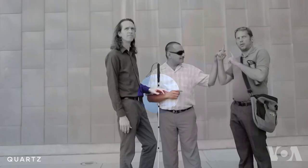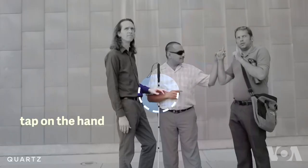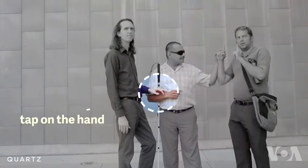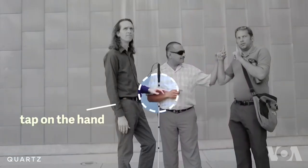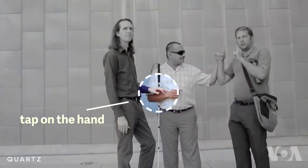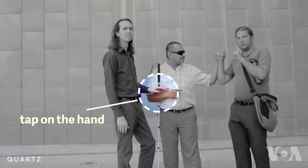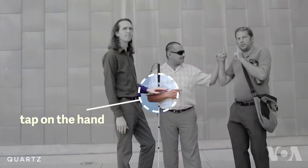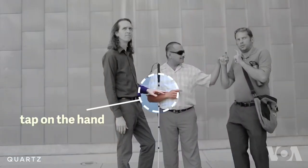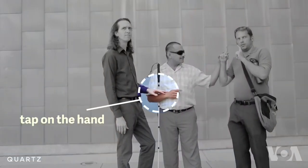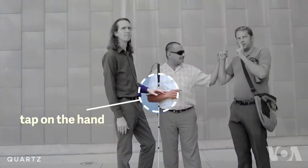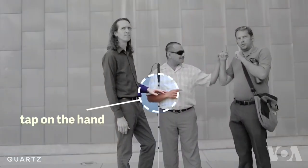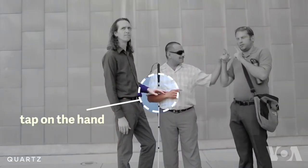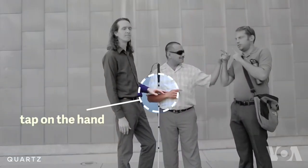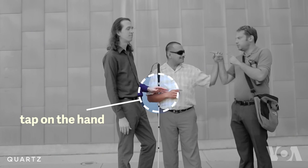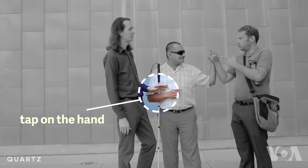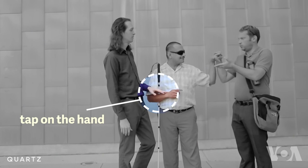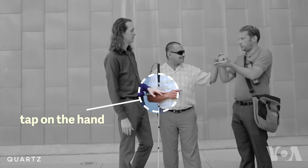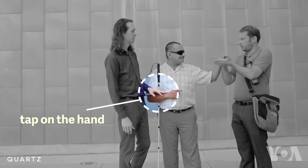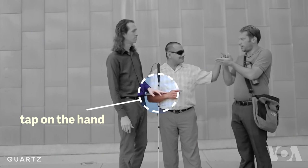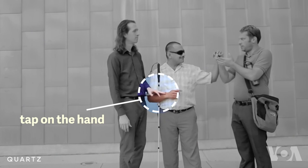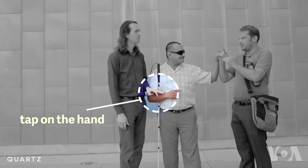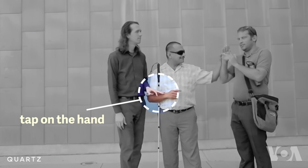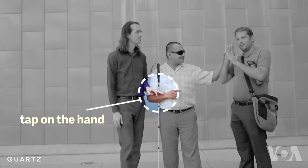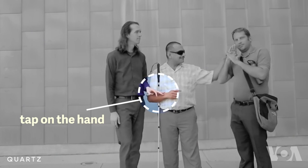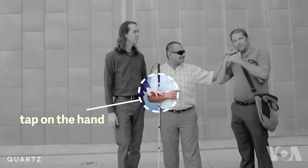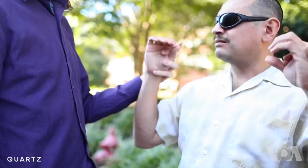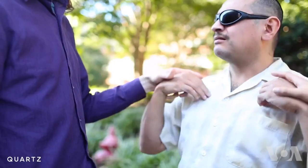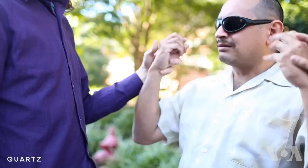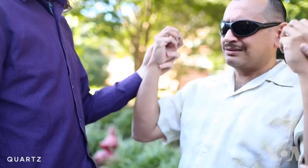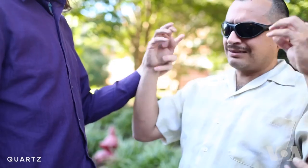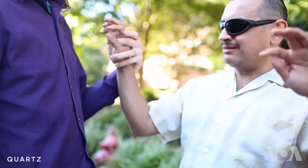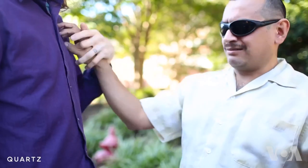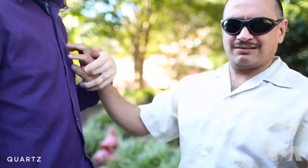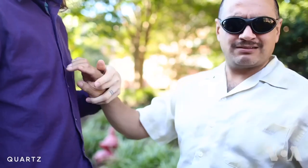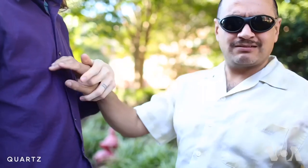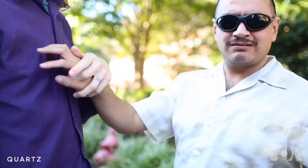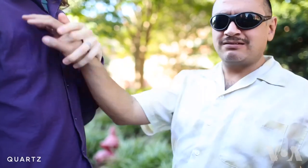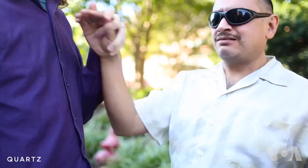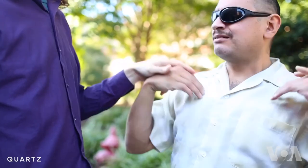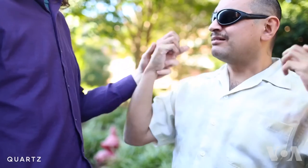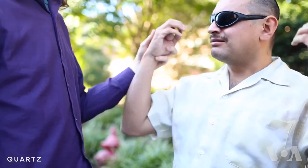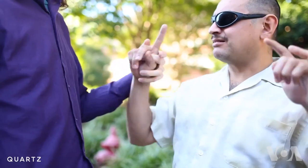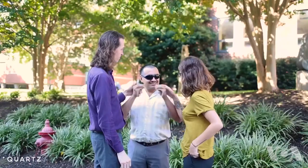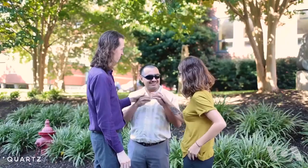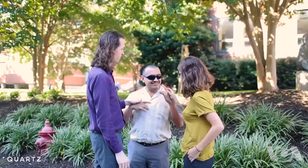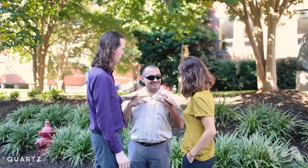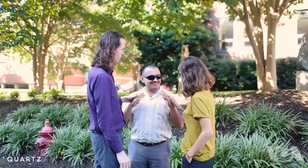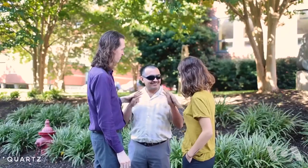which uses visual signs for words and phrases. Protactile ASL communicates entirely through touch.